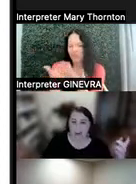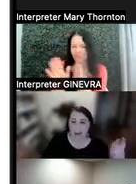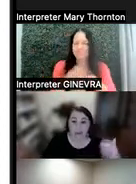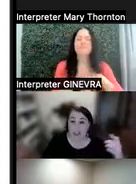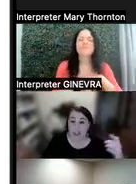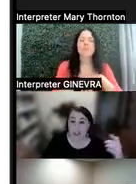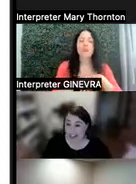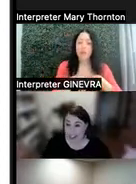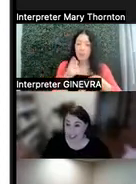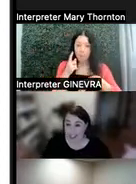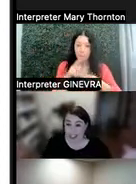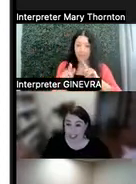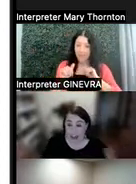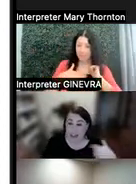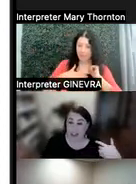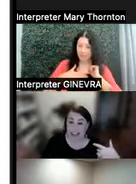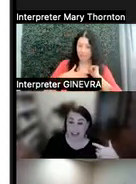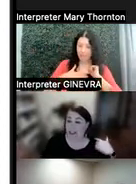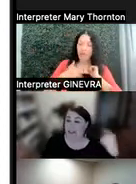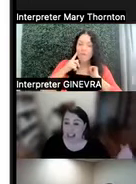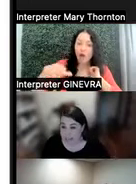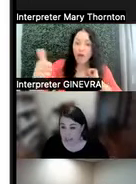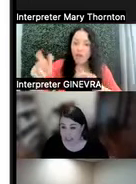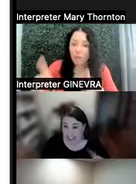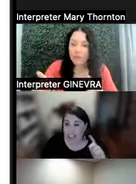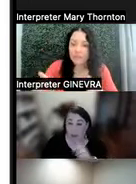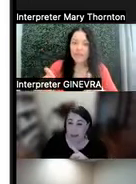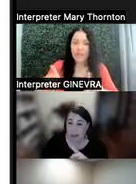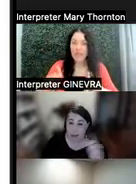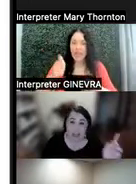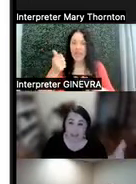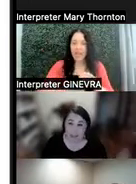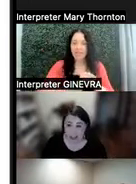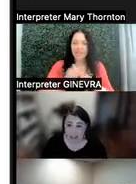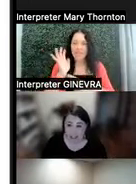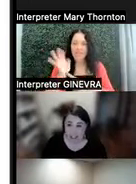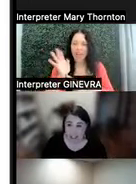But for somebody else, that might look like every five minutes, like I need a one-minute break every five minutes.